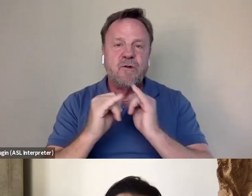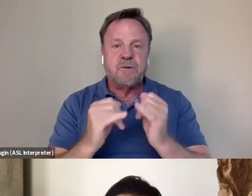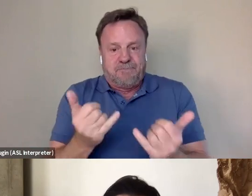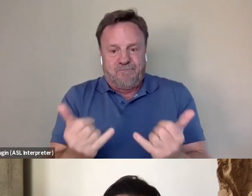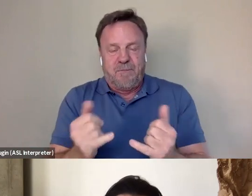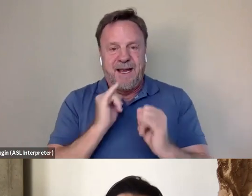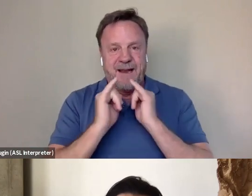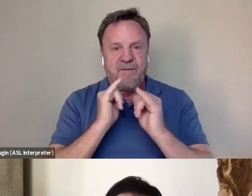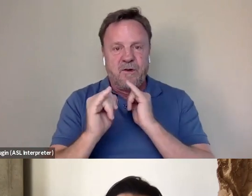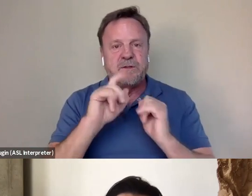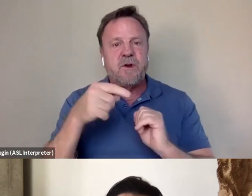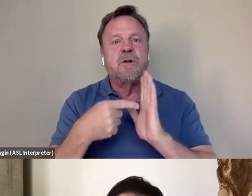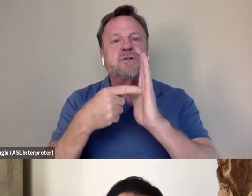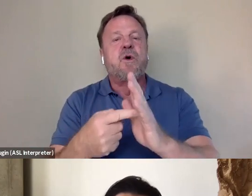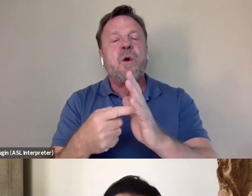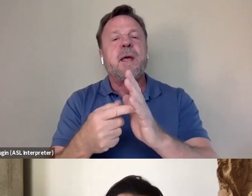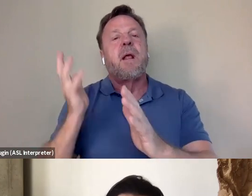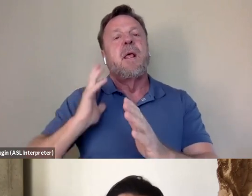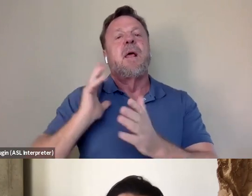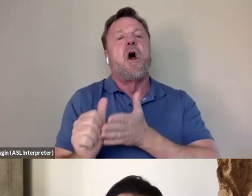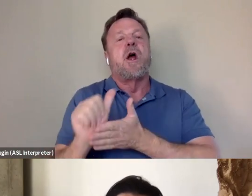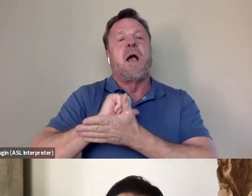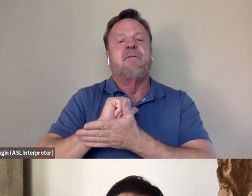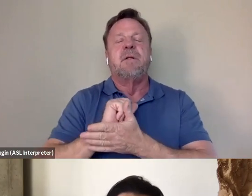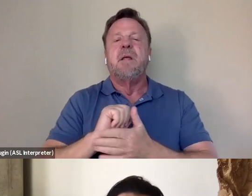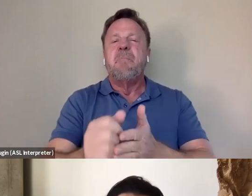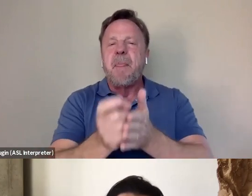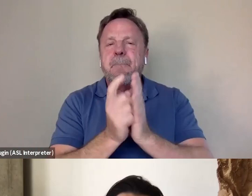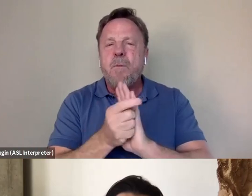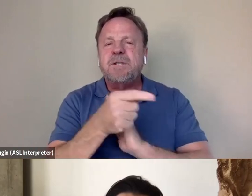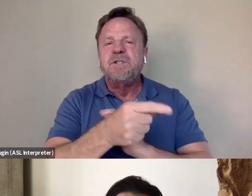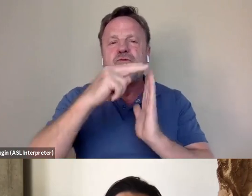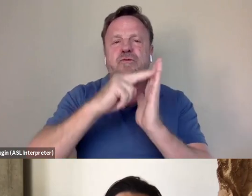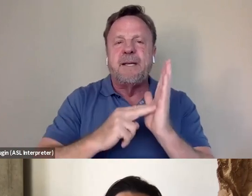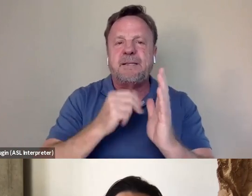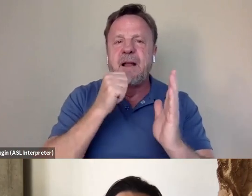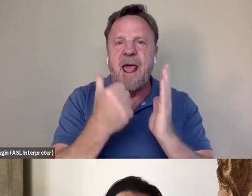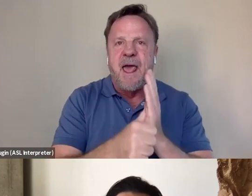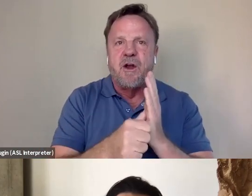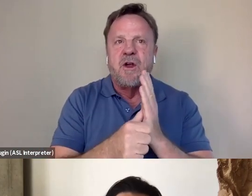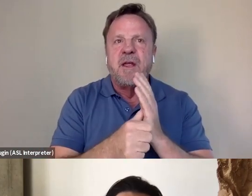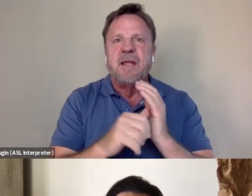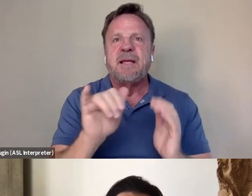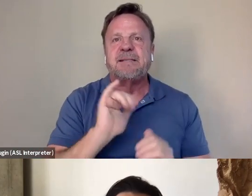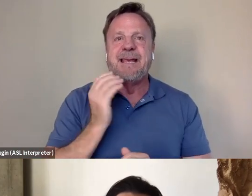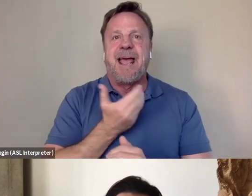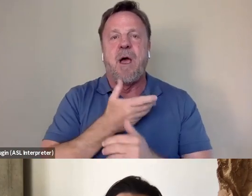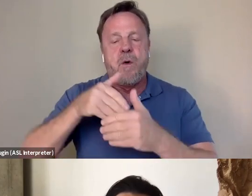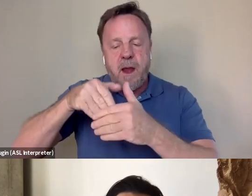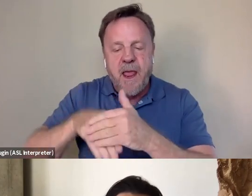and it only showing archival, those moments where she's reading the letter is sort of our entry point into the present day